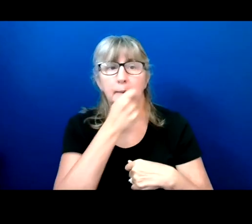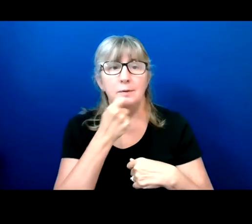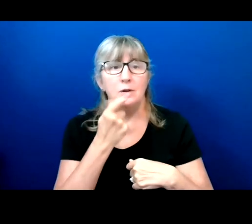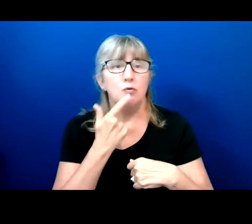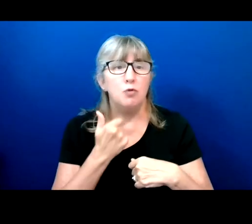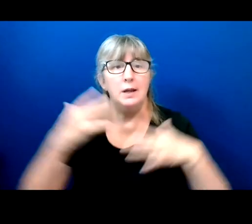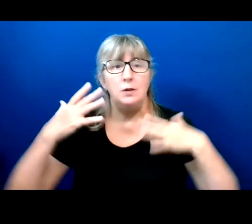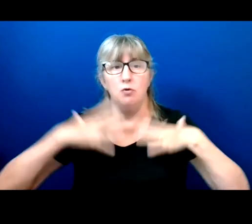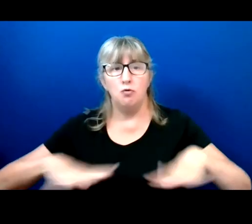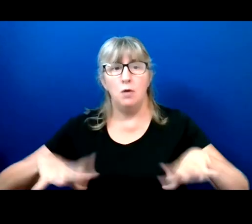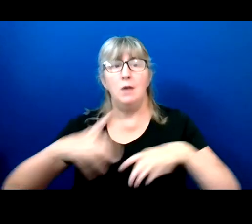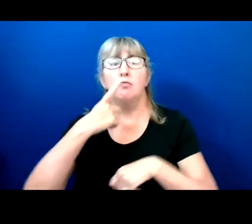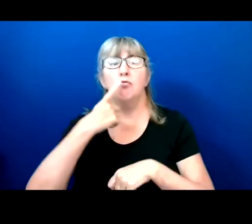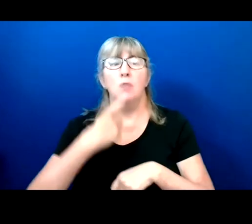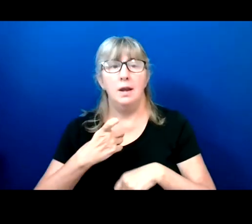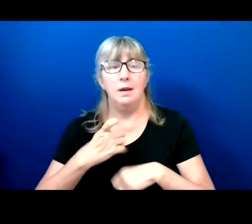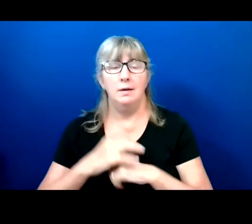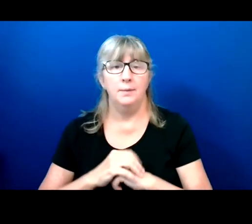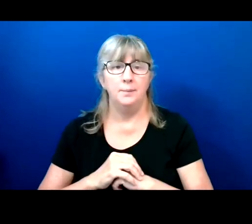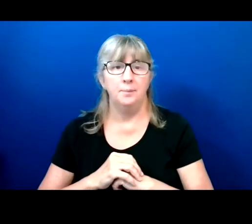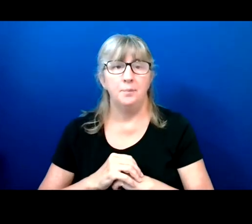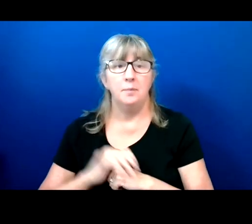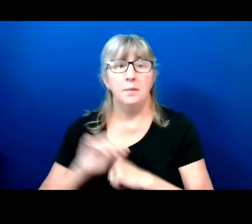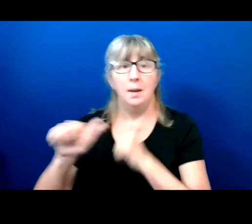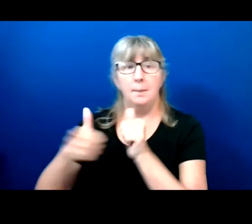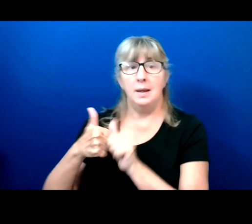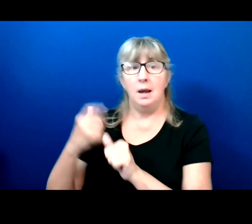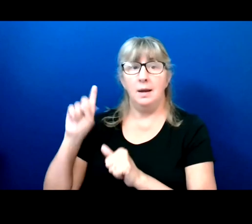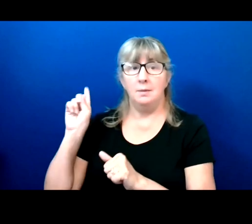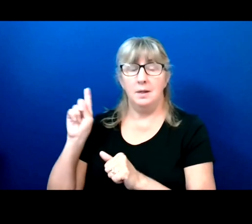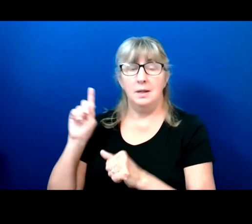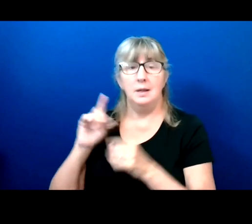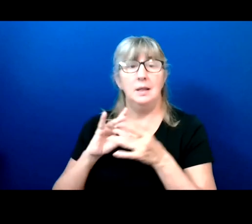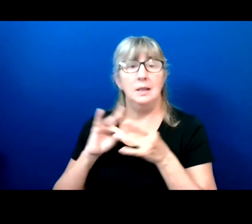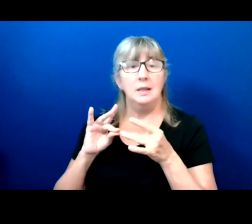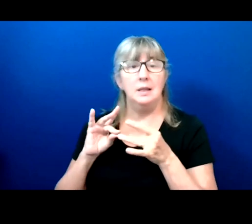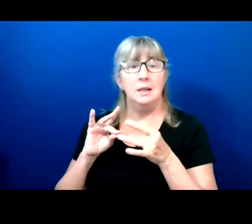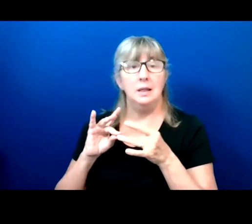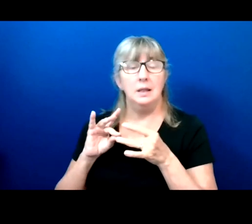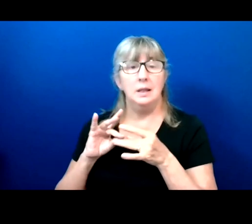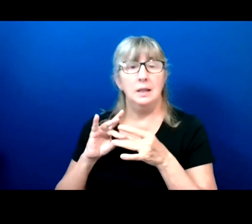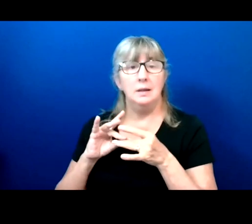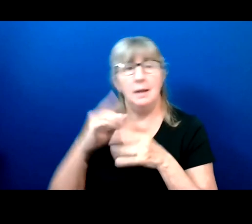And I have a background behind me that that shows Black hands holding up protest signs